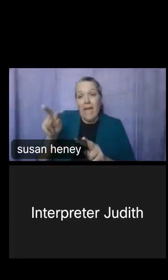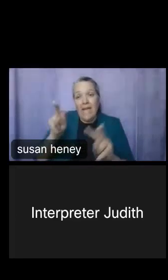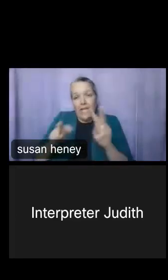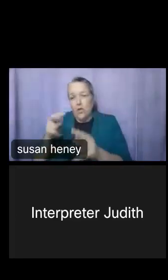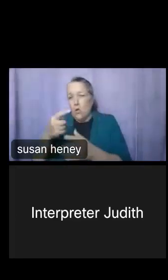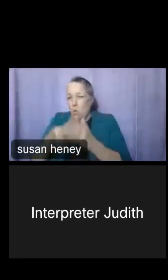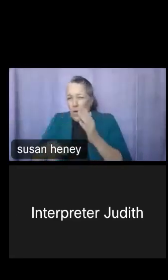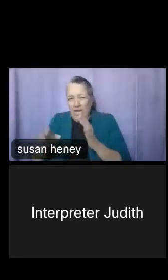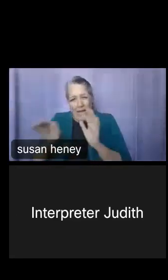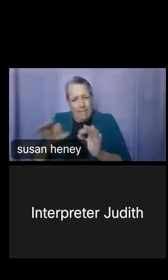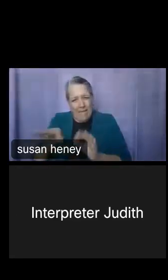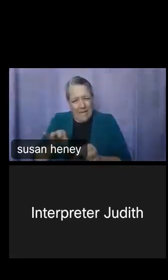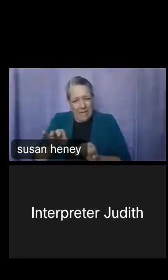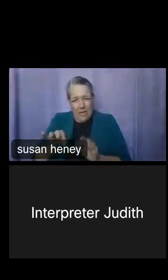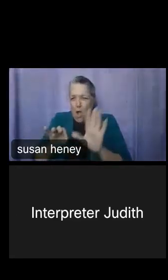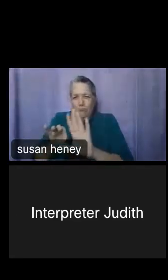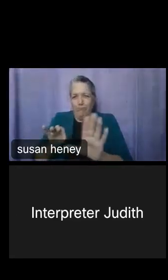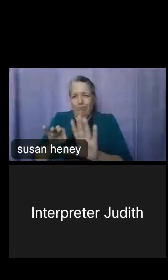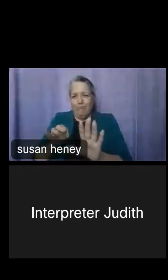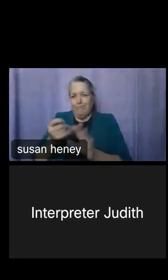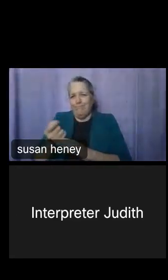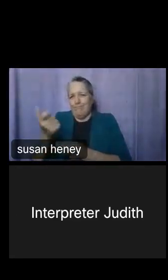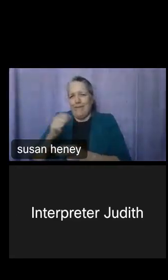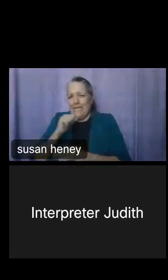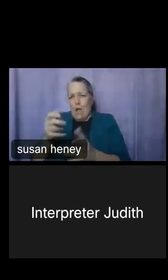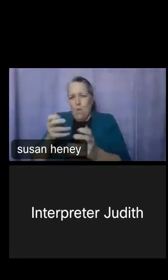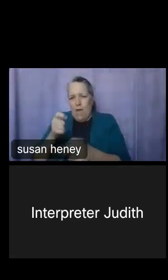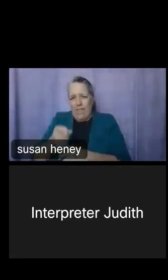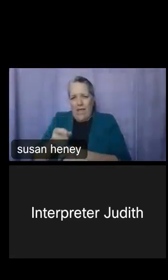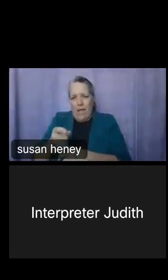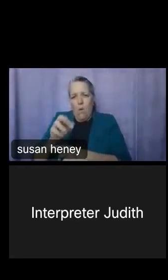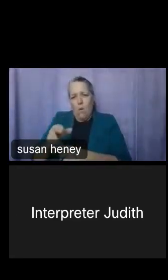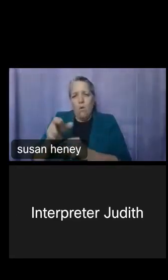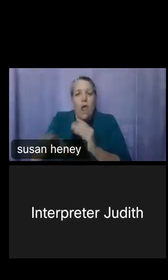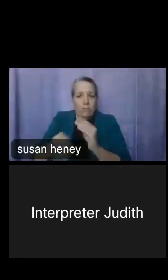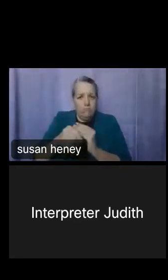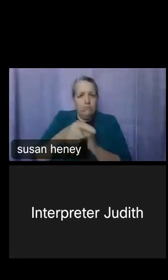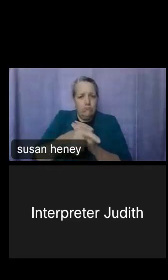added one an error. But after we've added those variables, we will go to the next tab